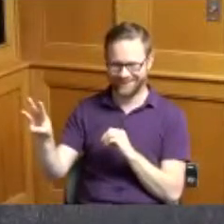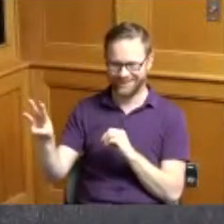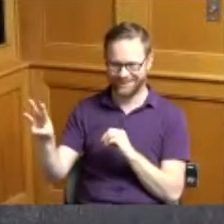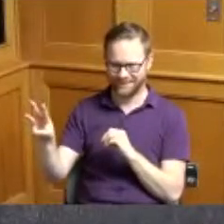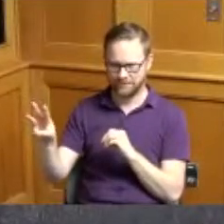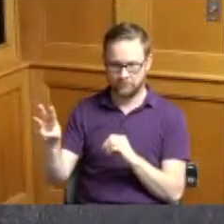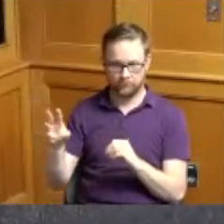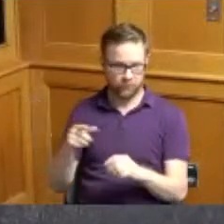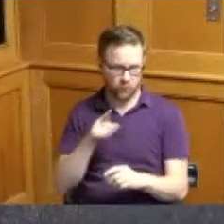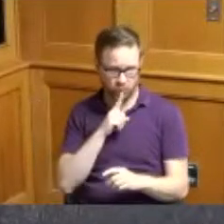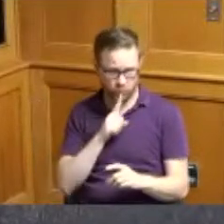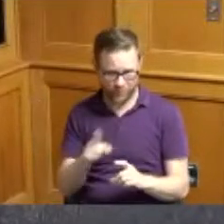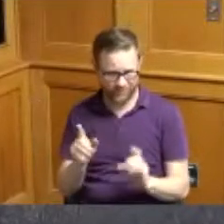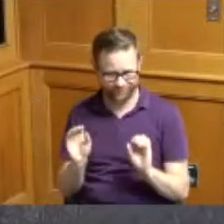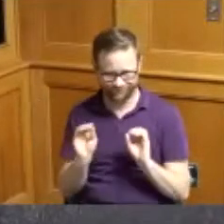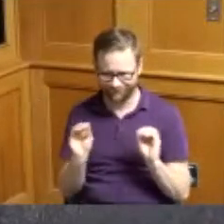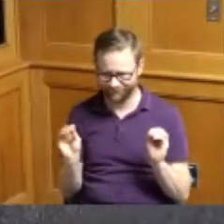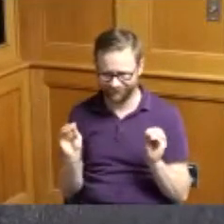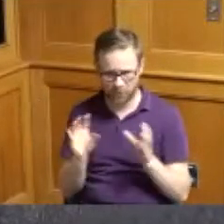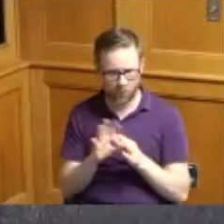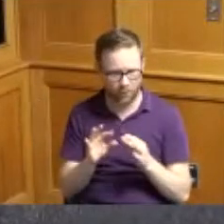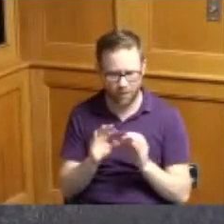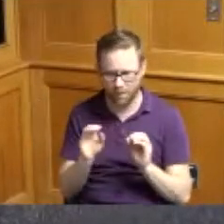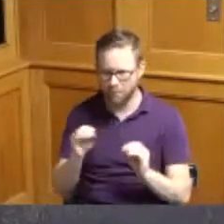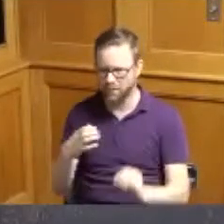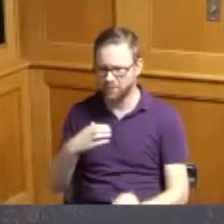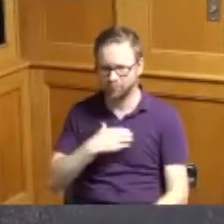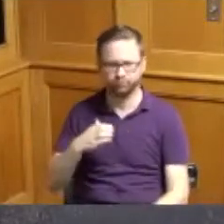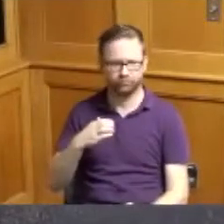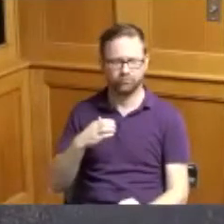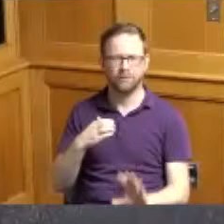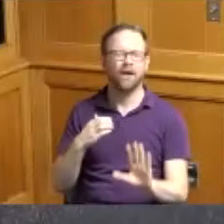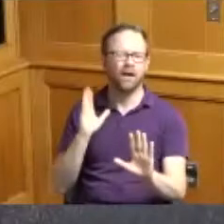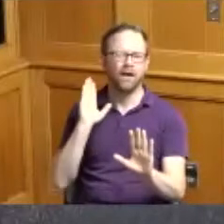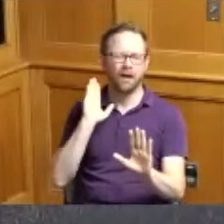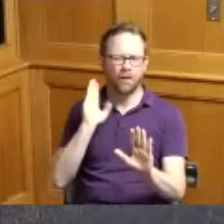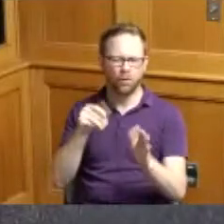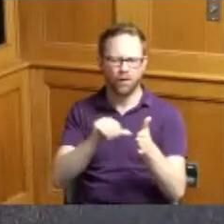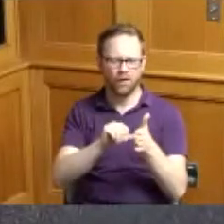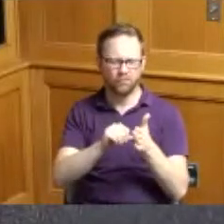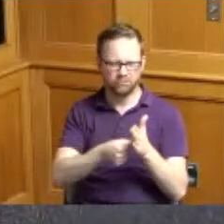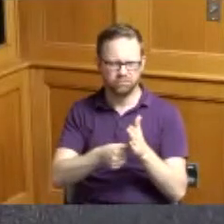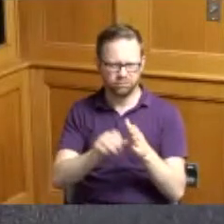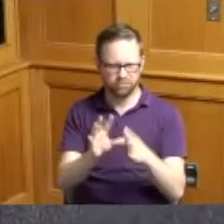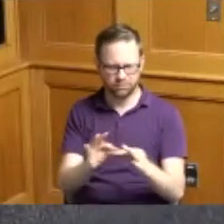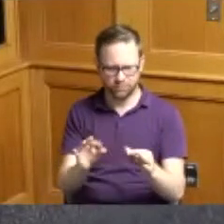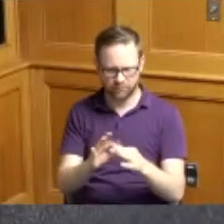I did not really have any objections to any of them but I will say just mentioned item four